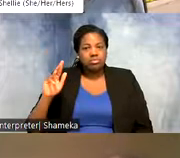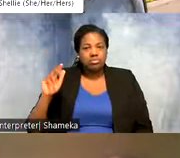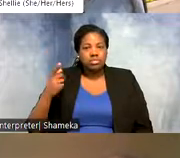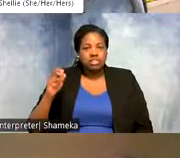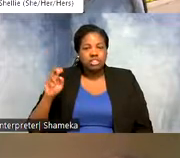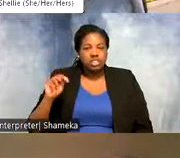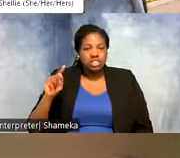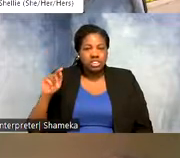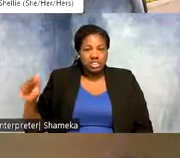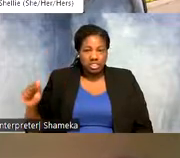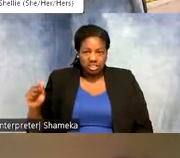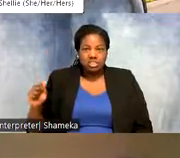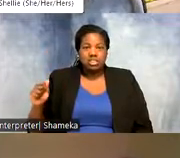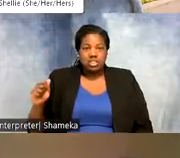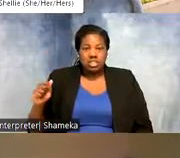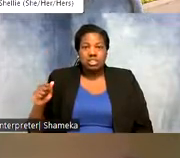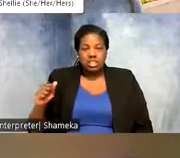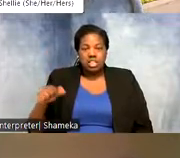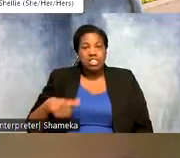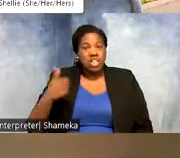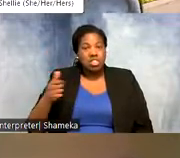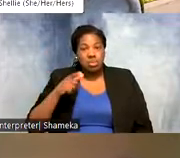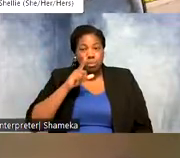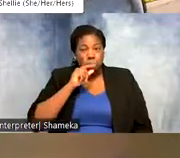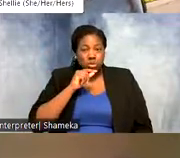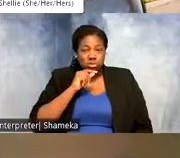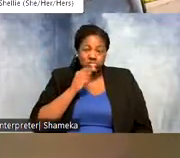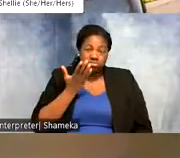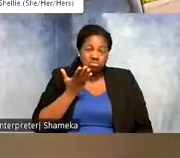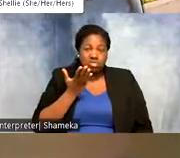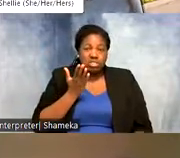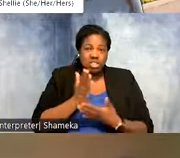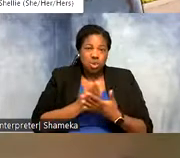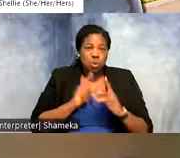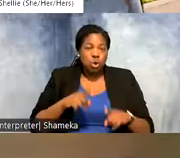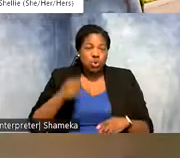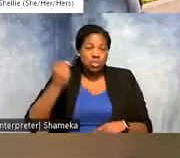Whereas the black-bellied plover, sometimes some black- bellied plovers will go into South America for sure,